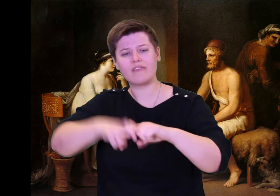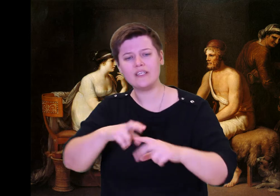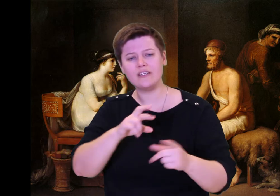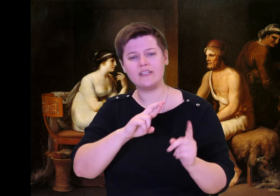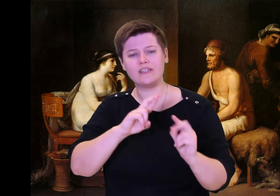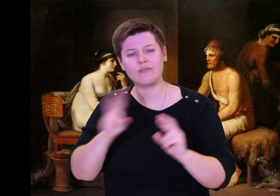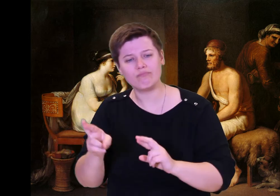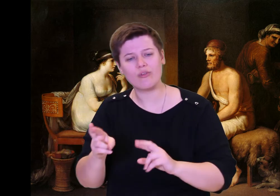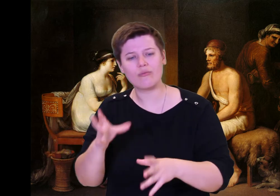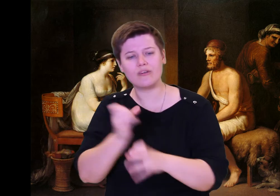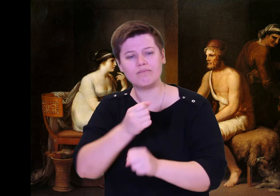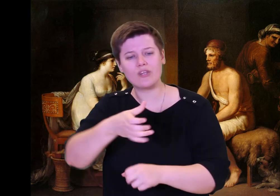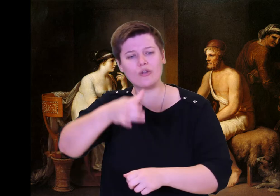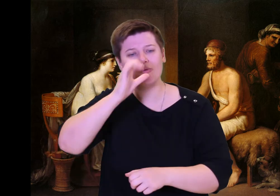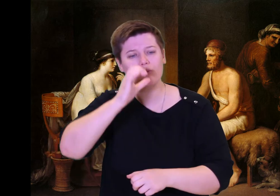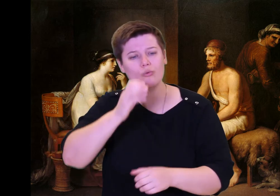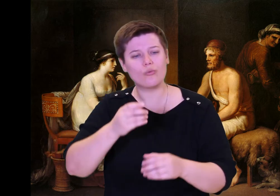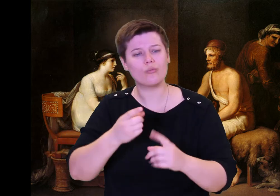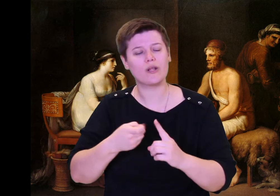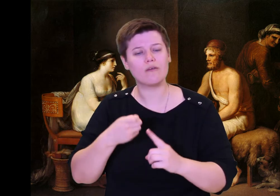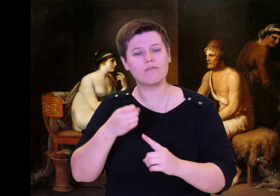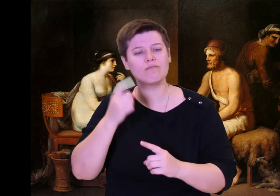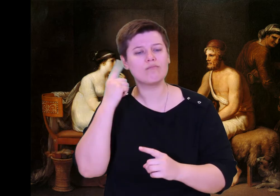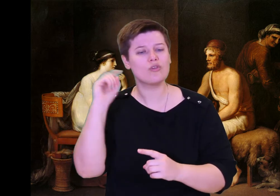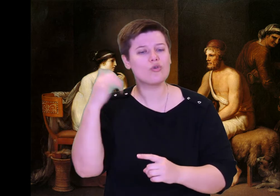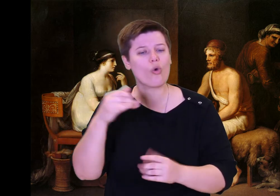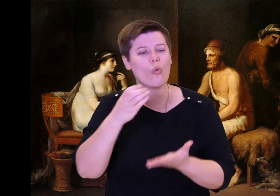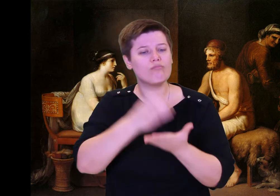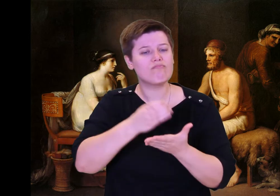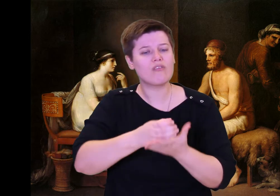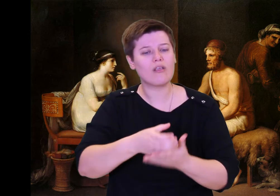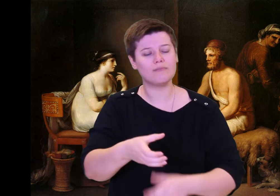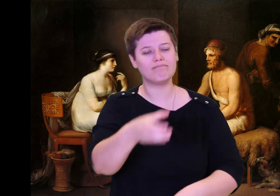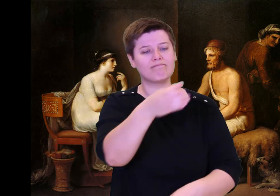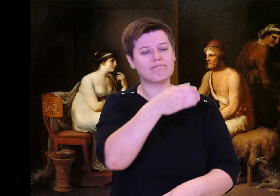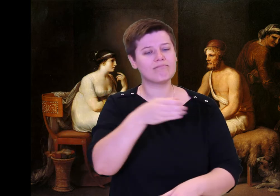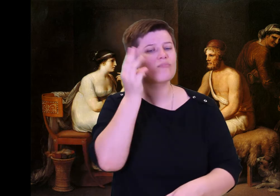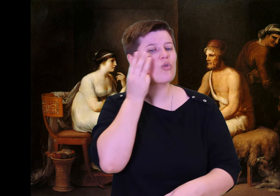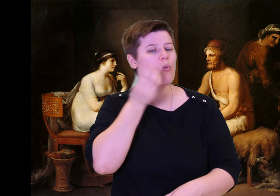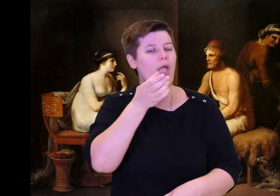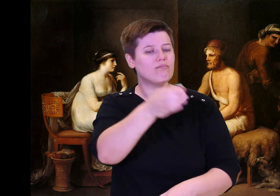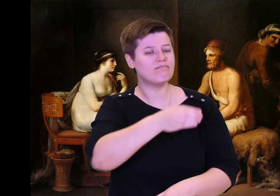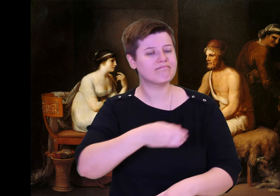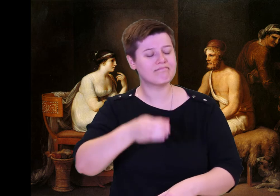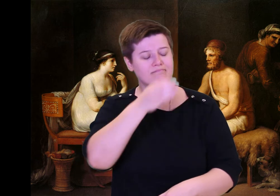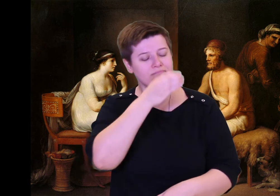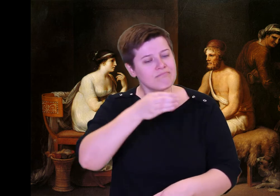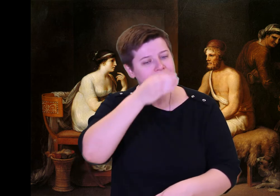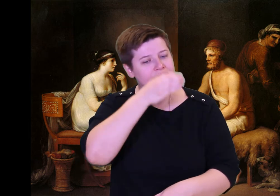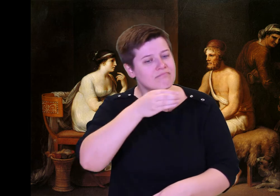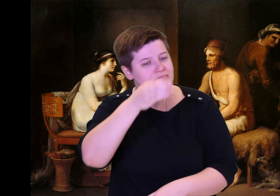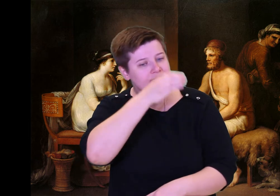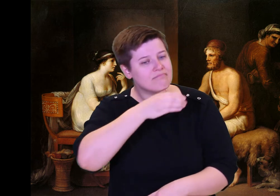lift his golden goblet, swirling wine around ready to drink.